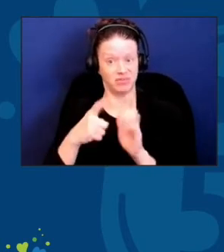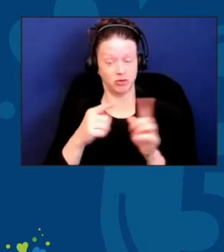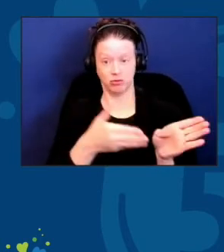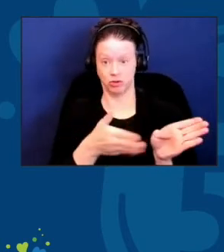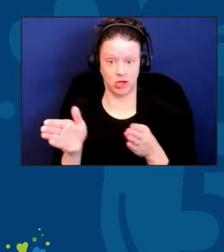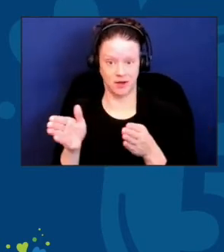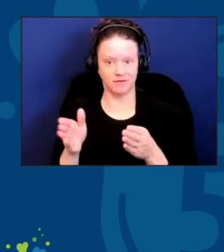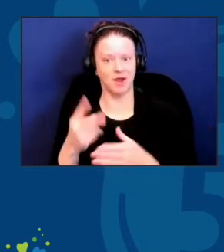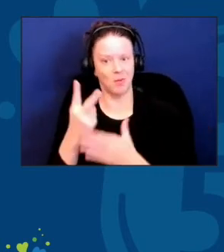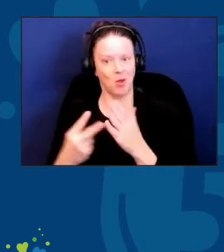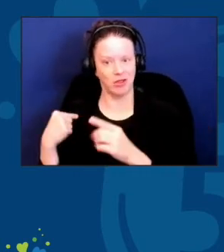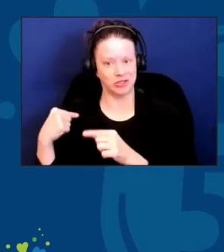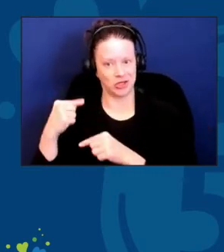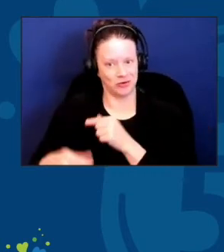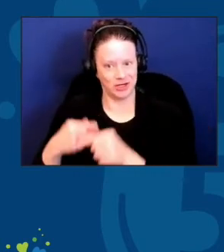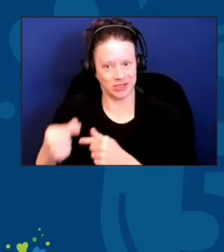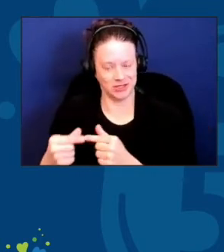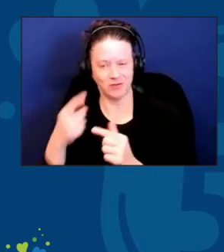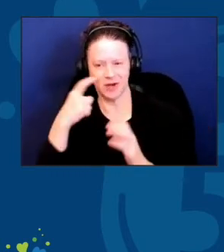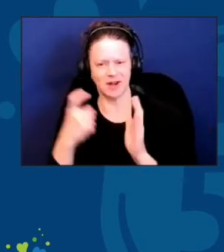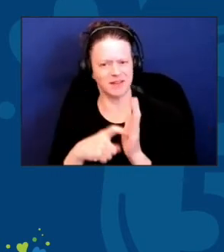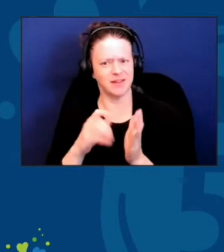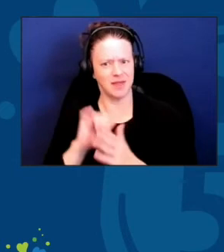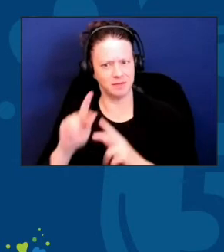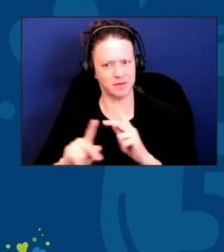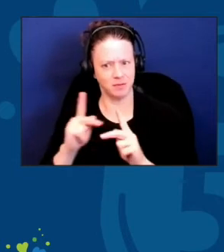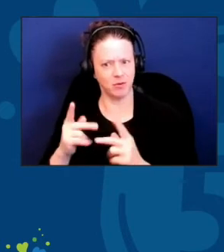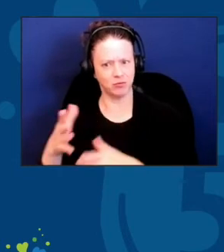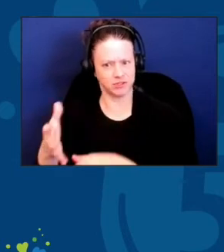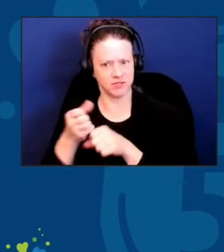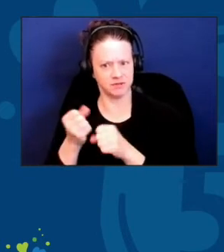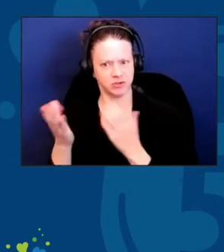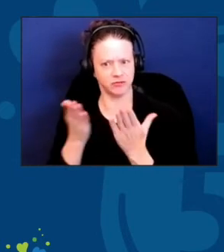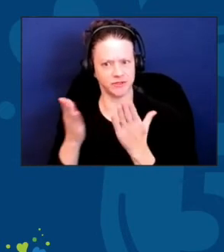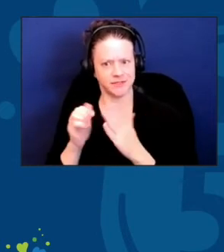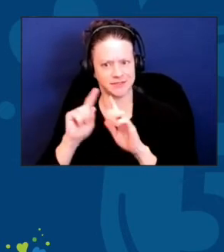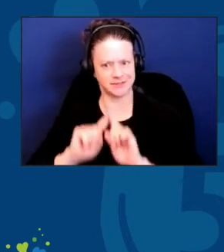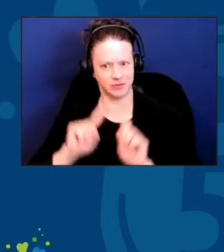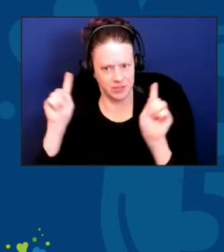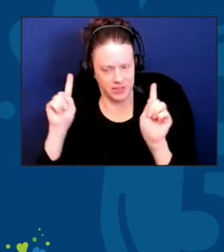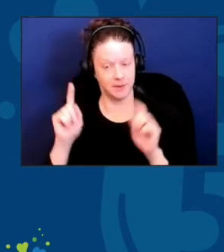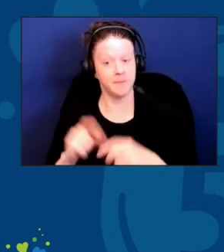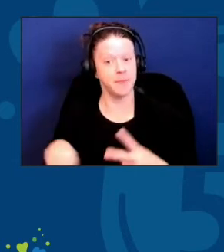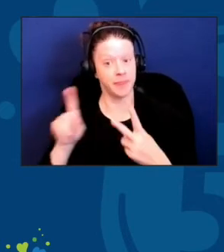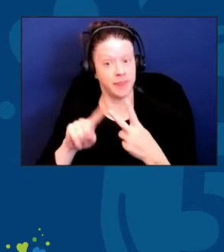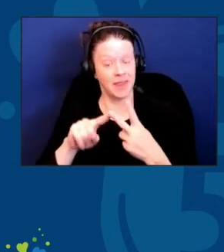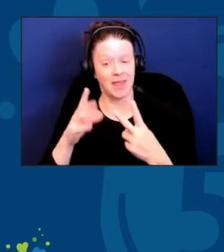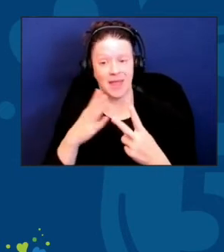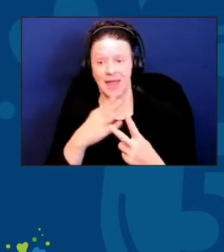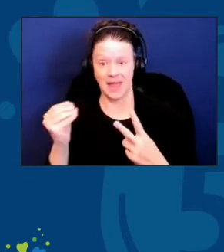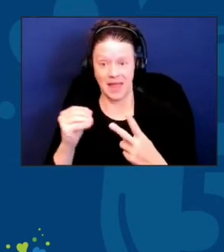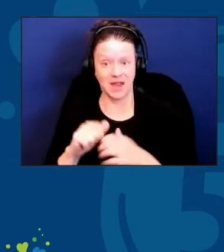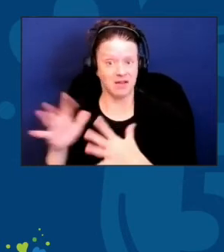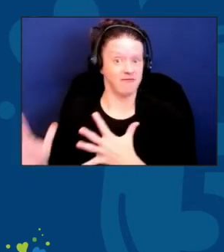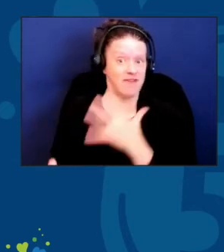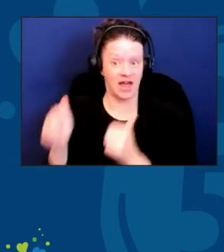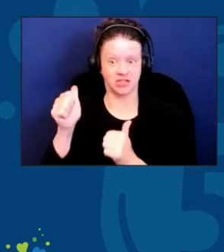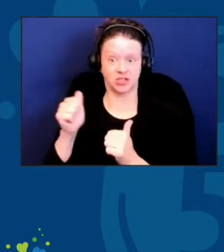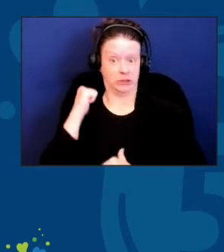recognizing that people receive services differently and at a highly escalated pace has created